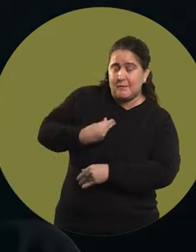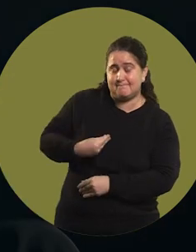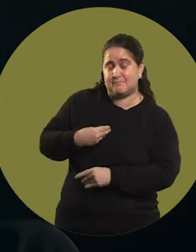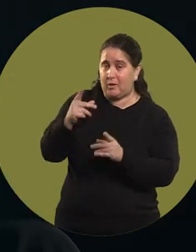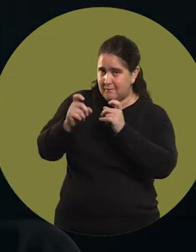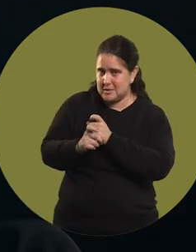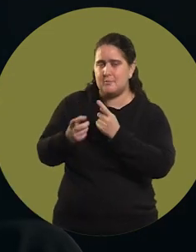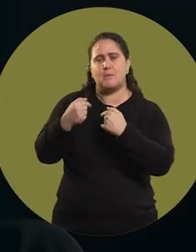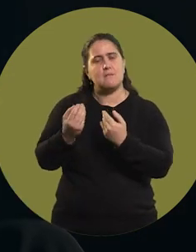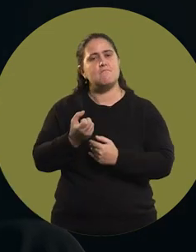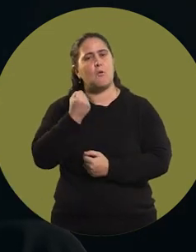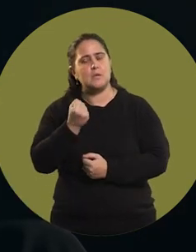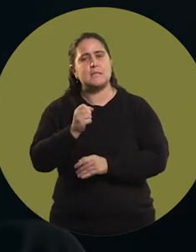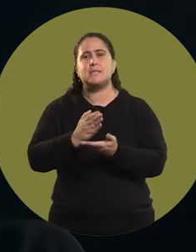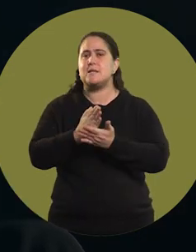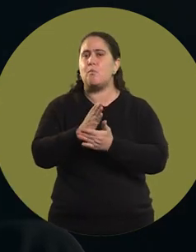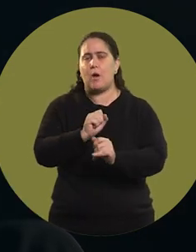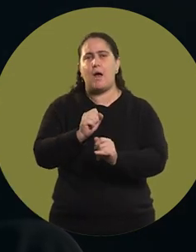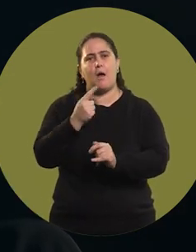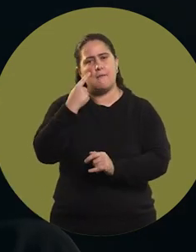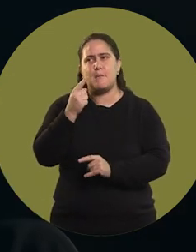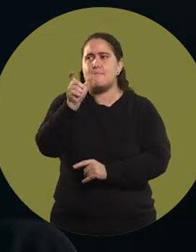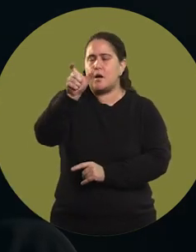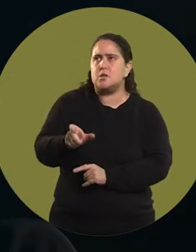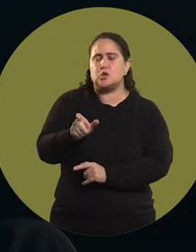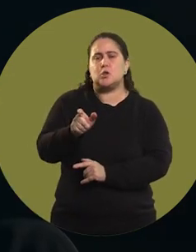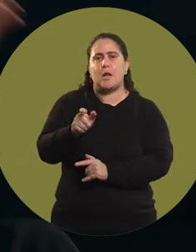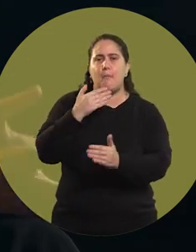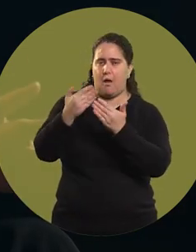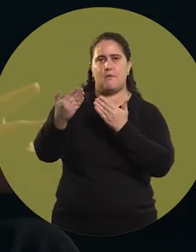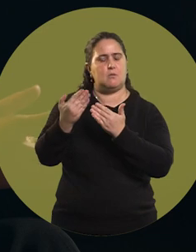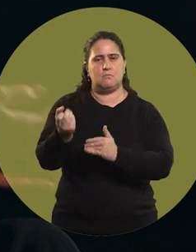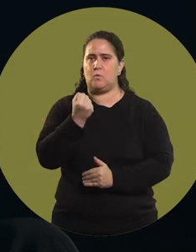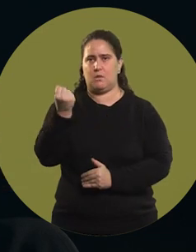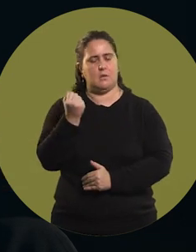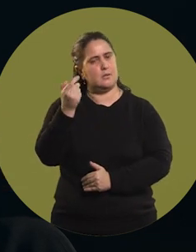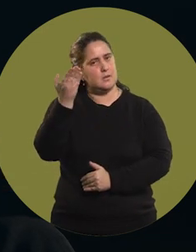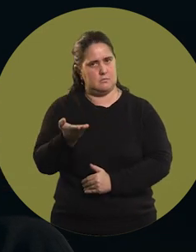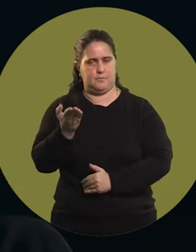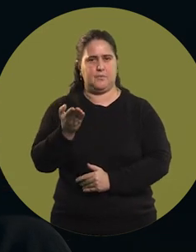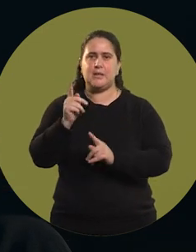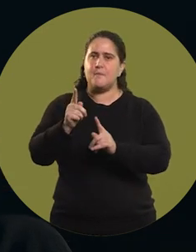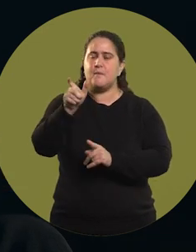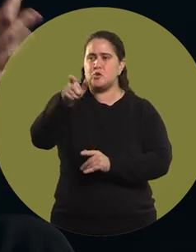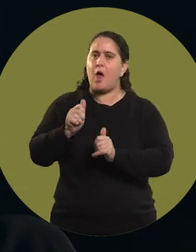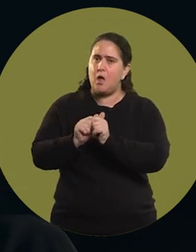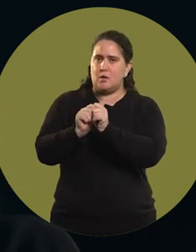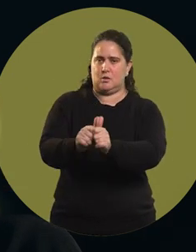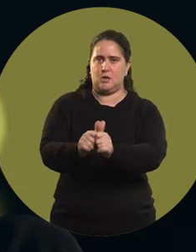For me it is very important to find someone to talk to and someone to accompany you.